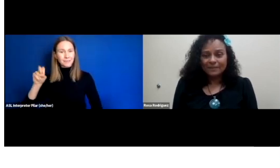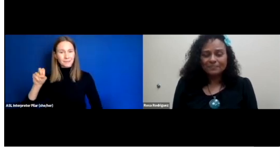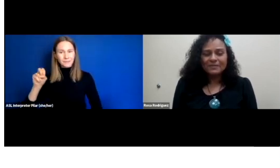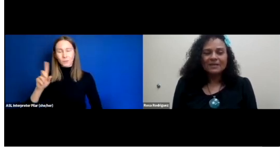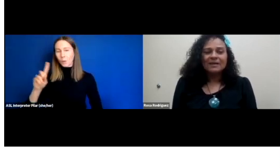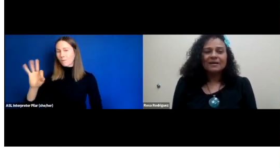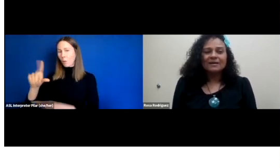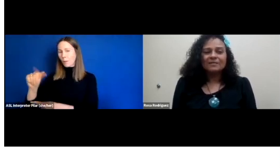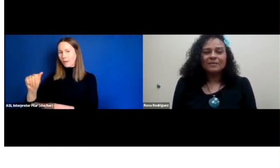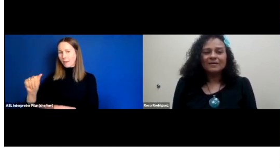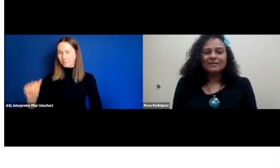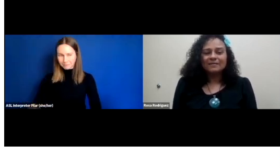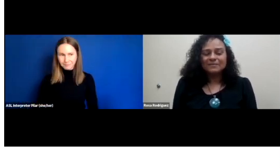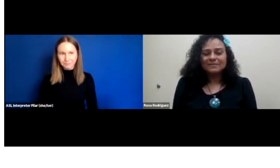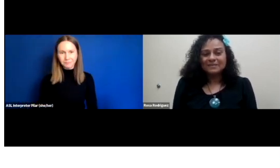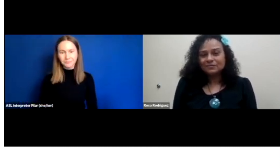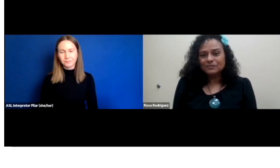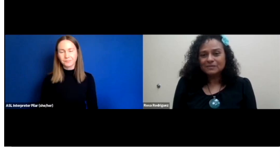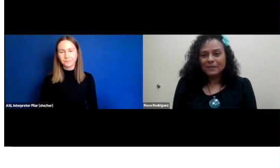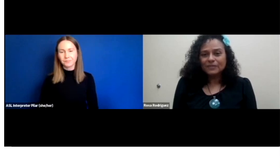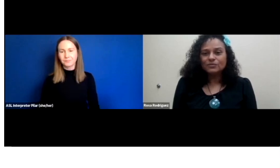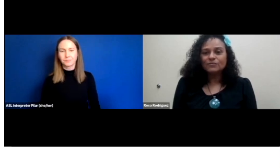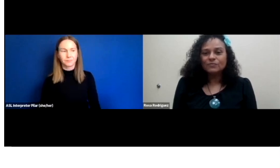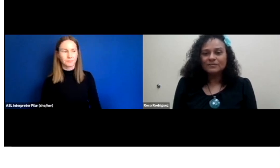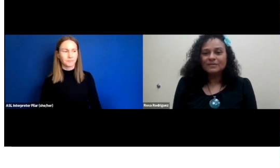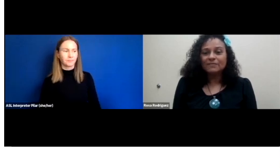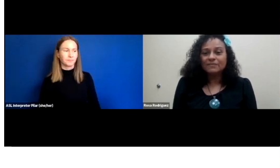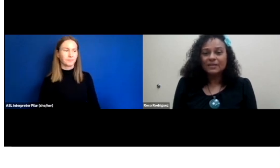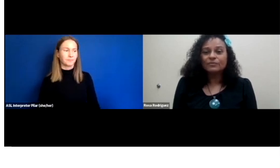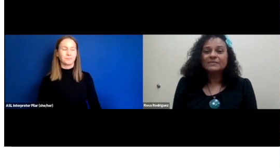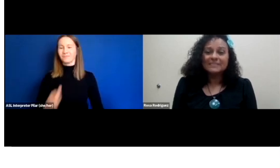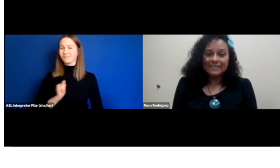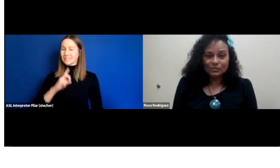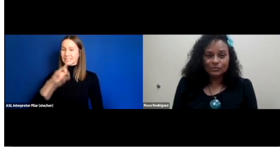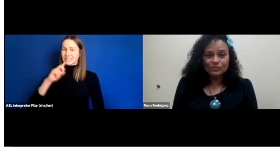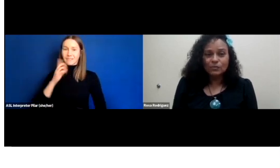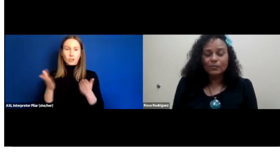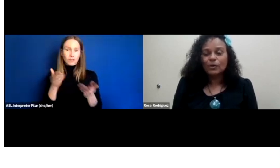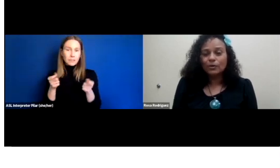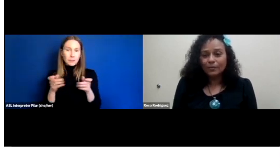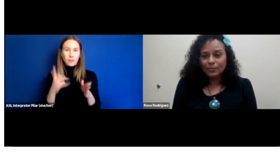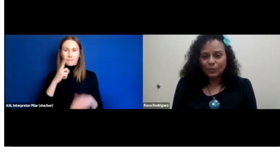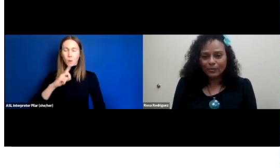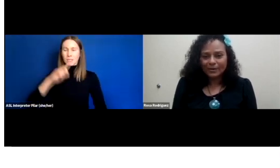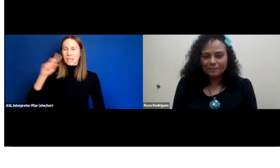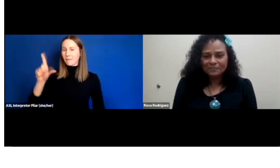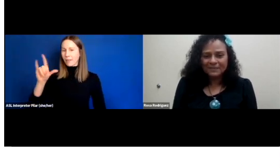I am the Deaf Services manager for the Deaf Literacy Center, it's what we call our program.